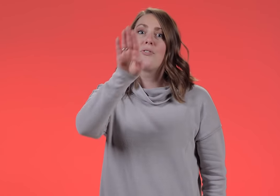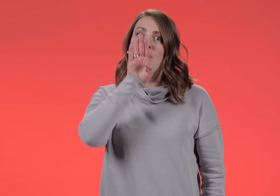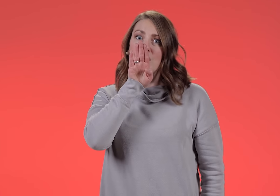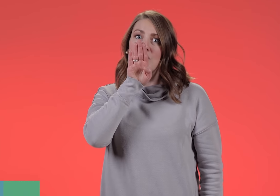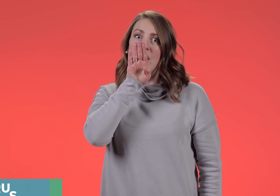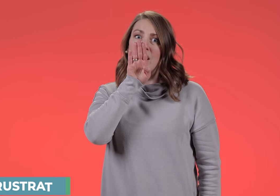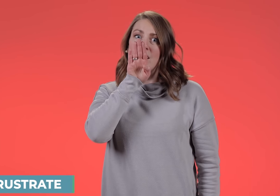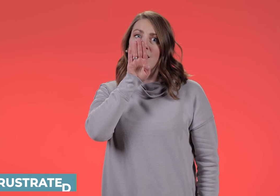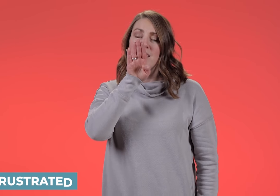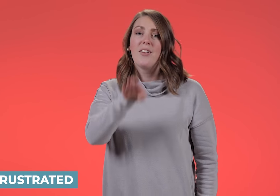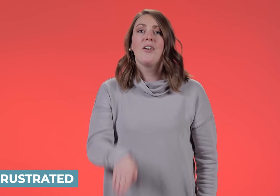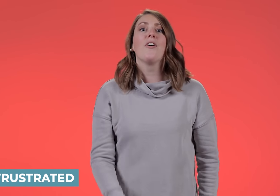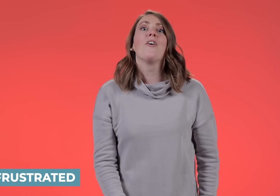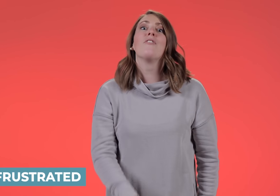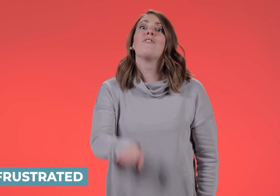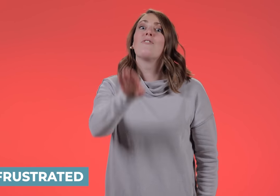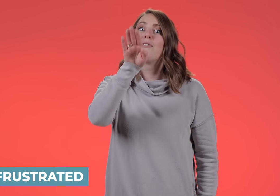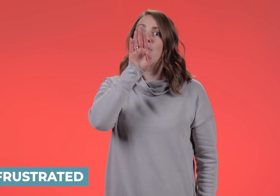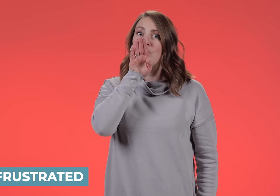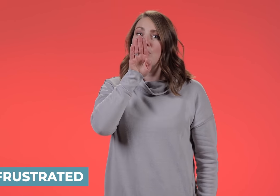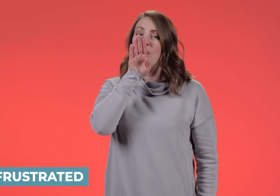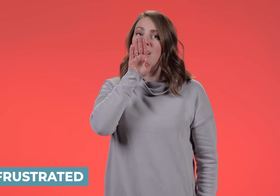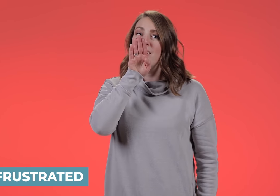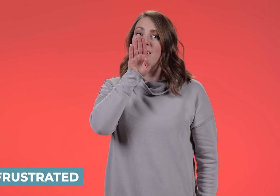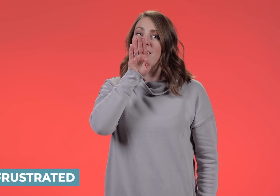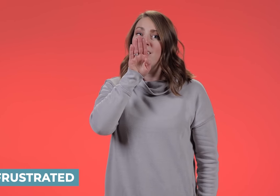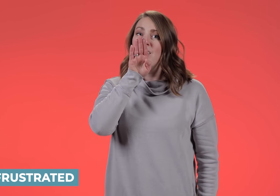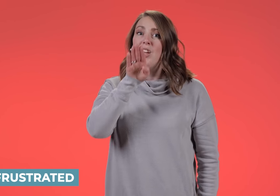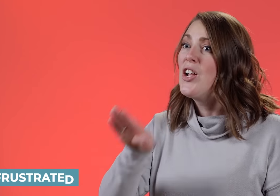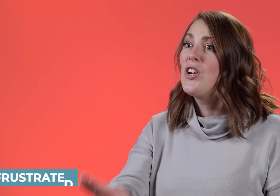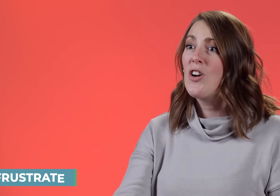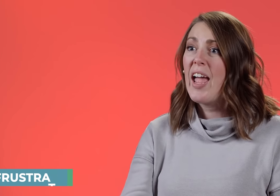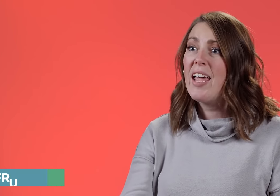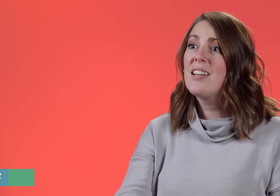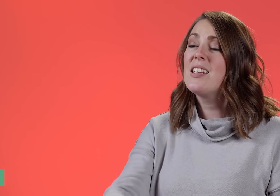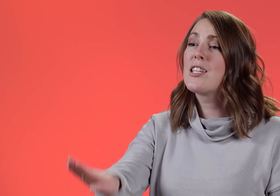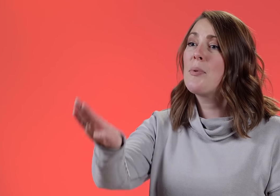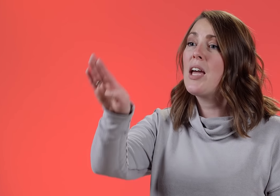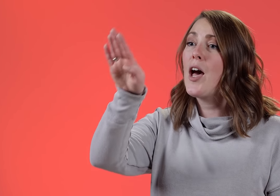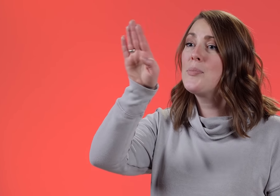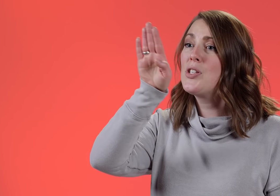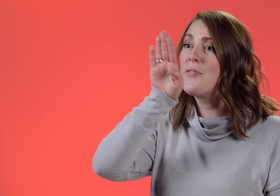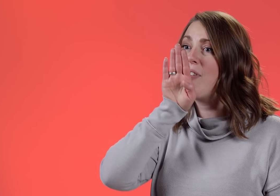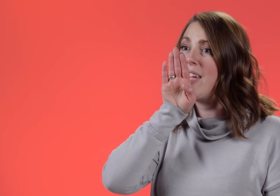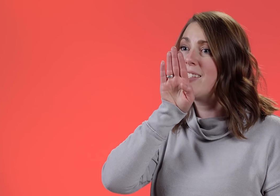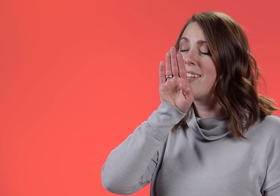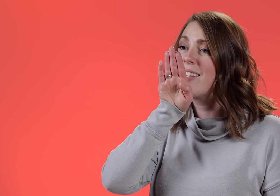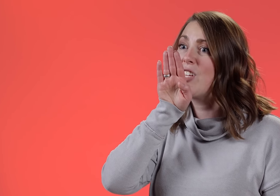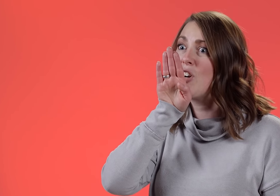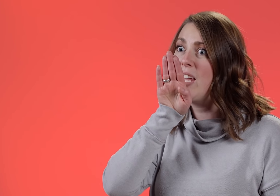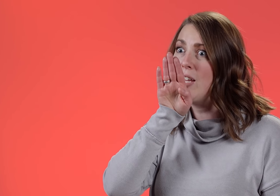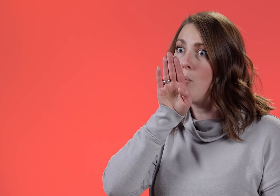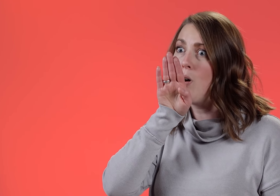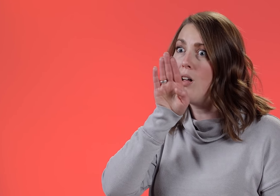FRUSTRATED FRUSTRATED Your hand is coming up to the face like you're hitting a wall.